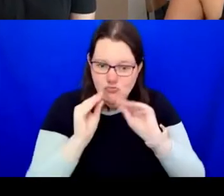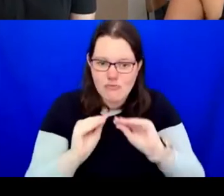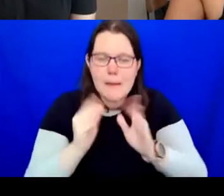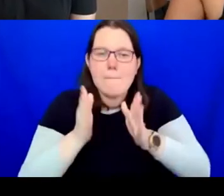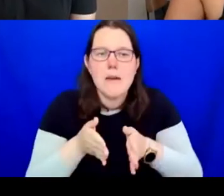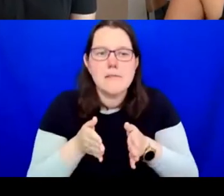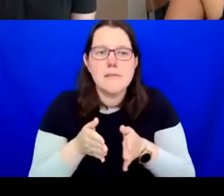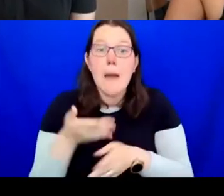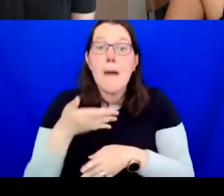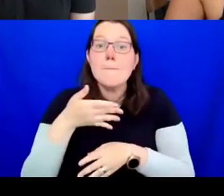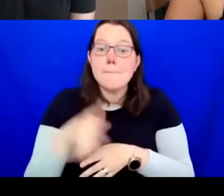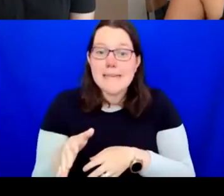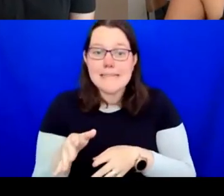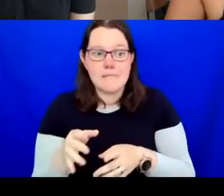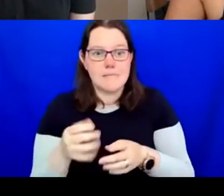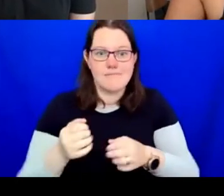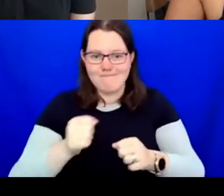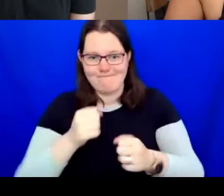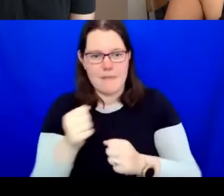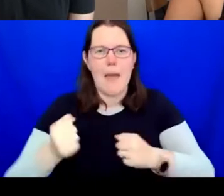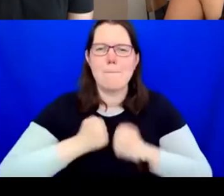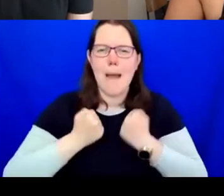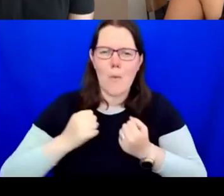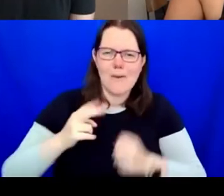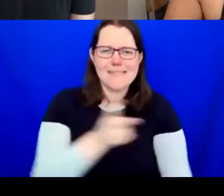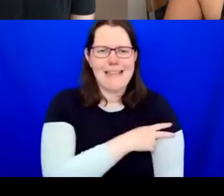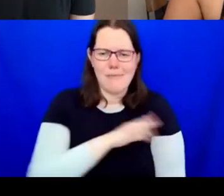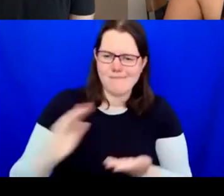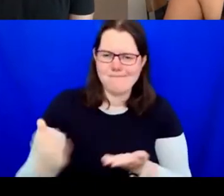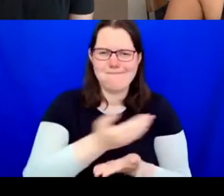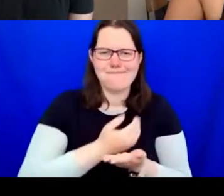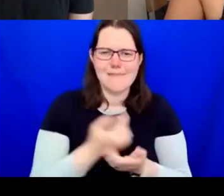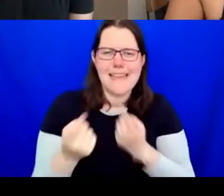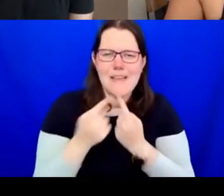their needs and their fears, about not knowing if they were doing the right things around inclusion.